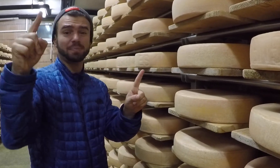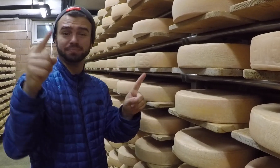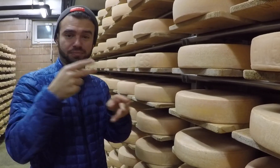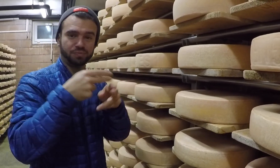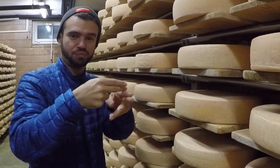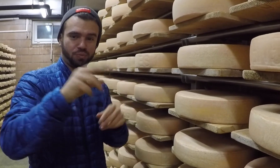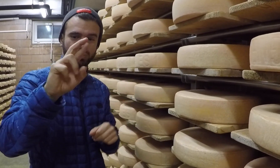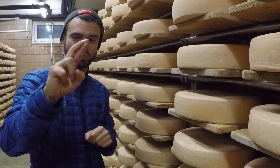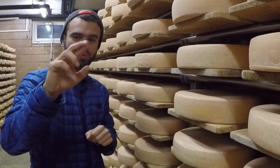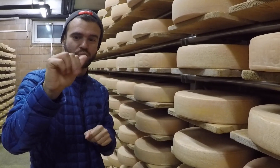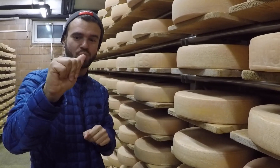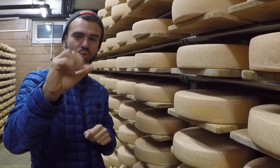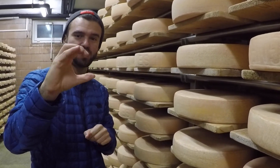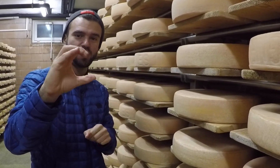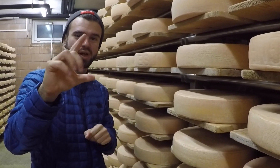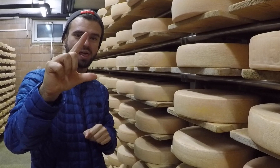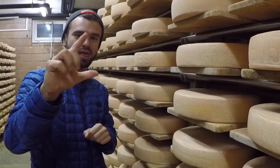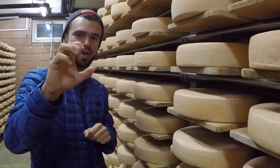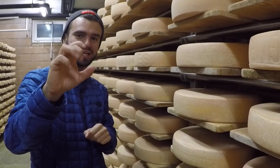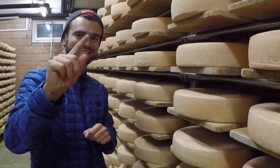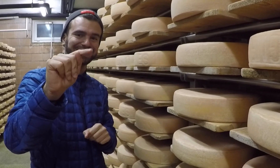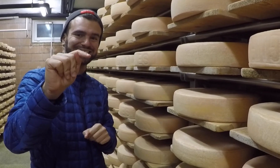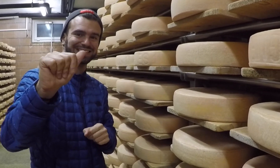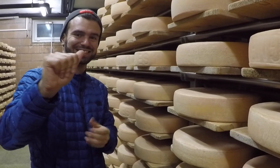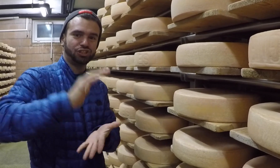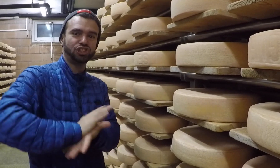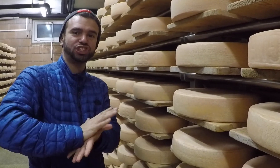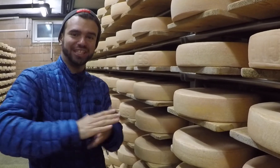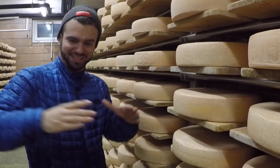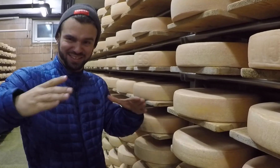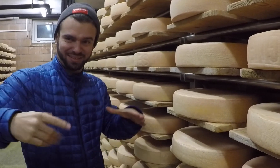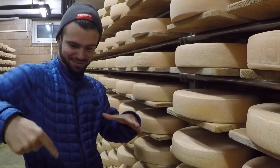Verbier holds a reputation for making incredibly delicious Raclette cheese!